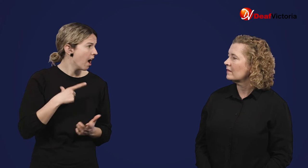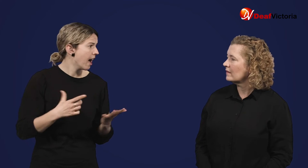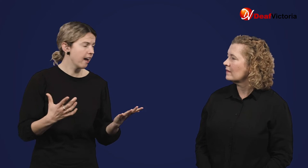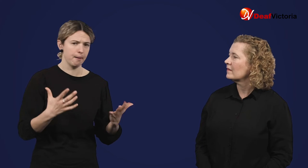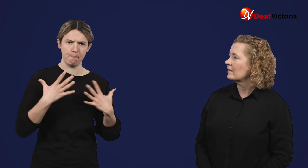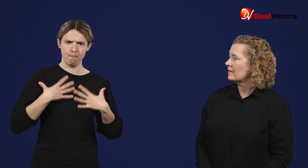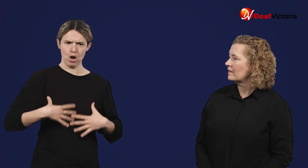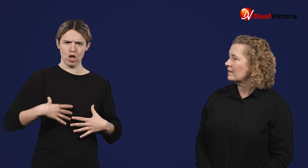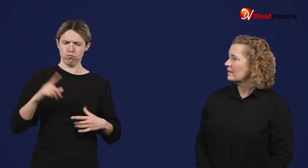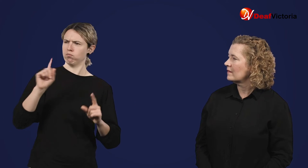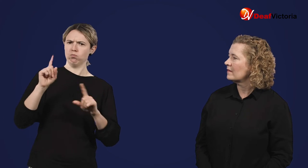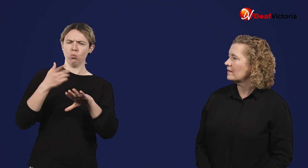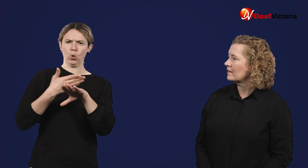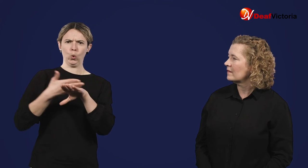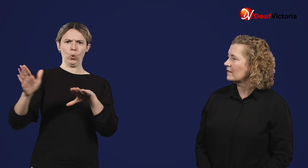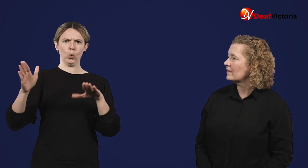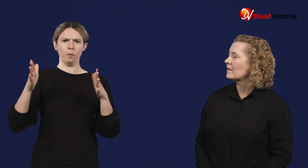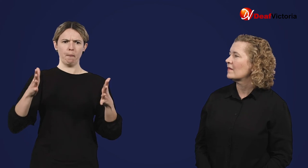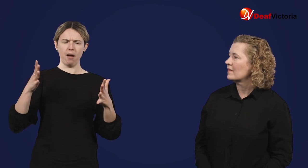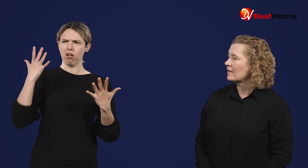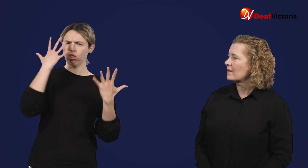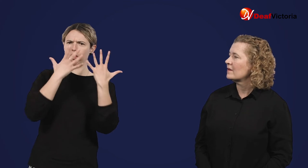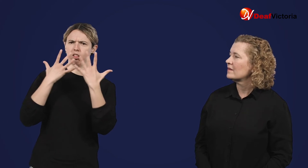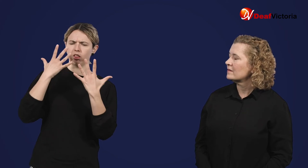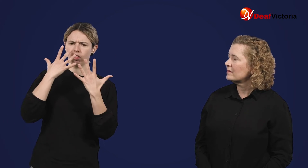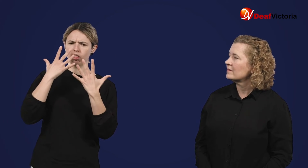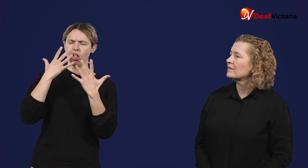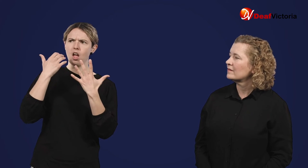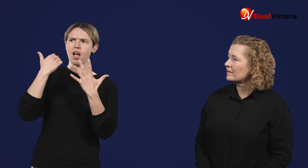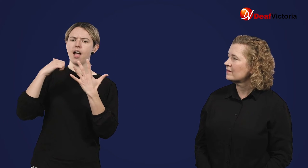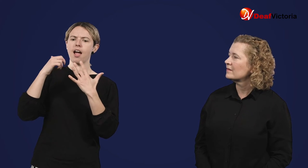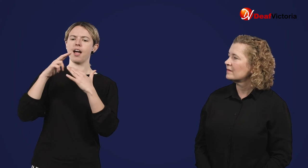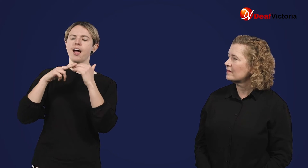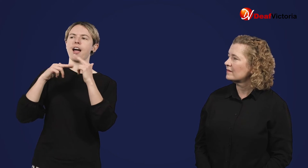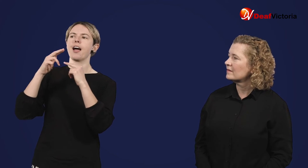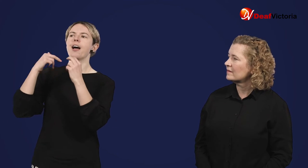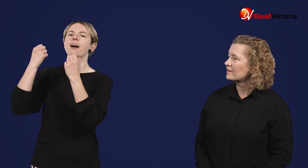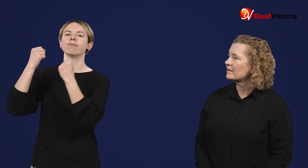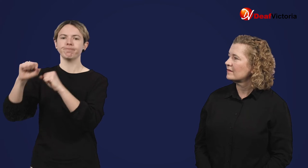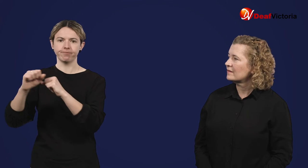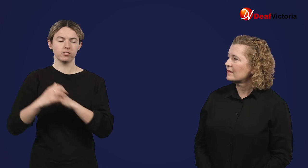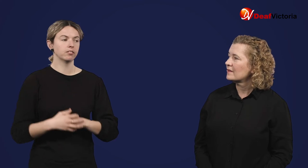This is a normal part of your immune response working.